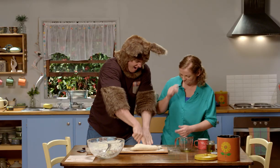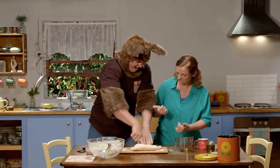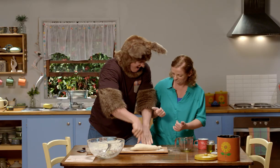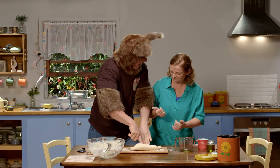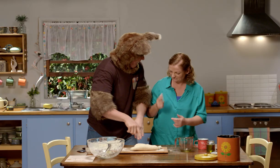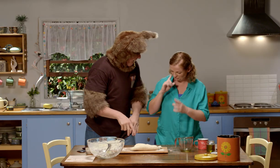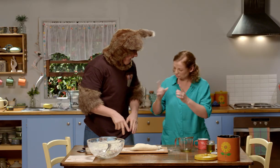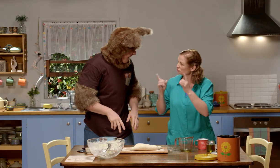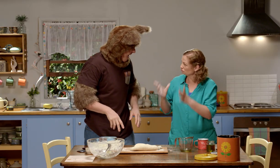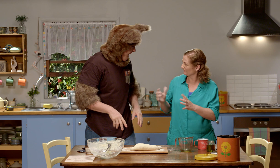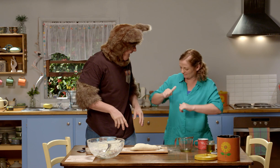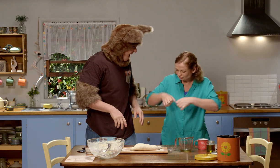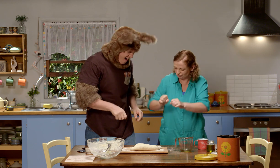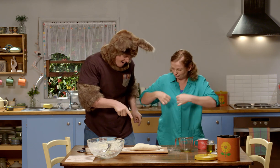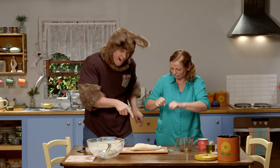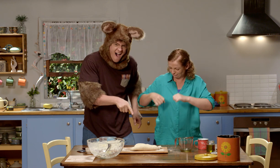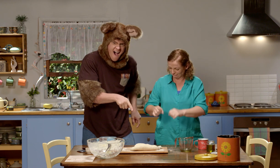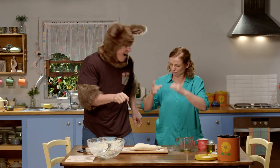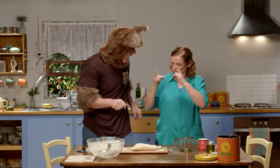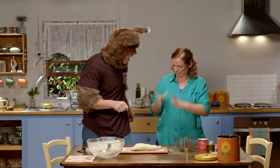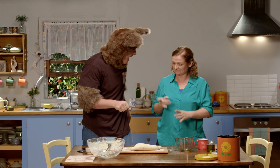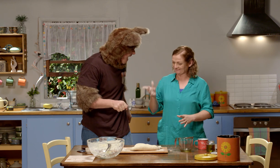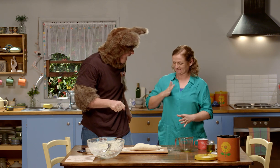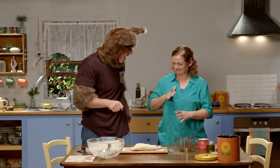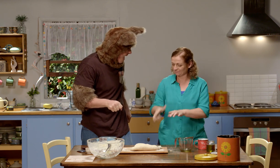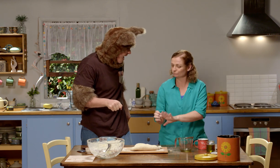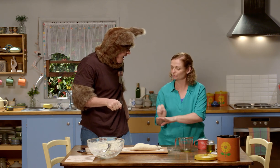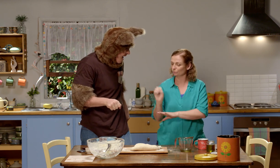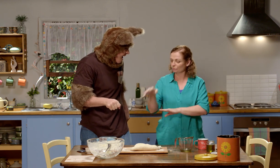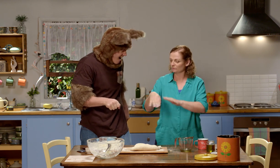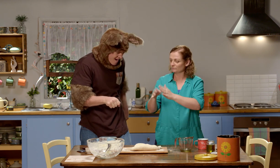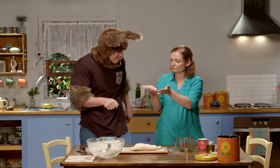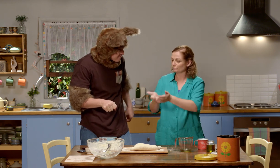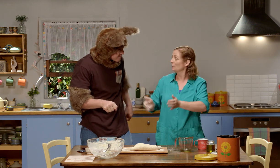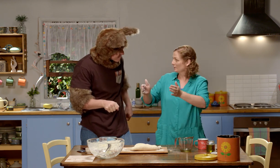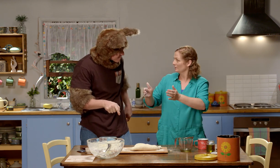Sally, have a look. Yes it does look ready, you've done a great job kneading it.